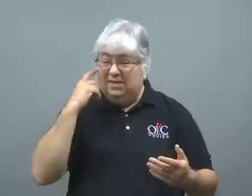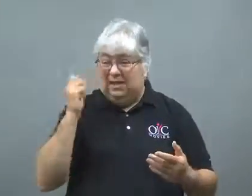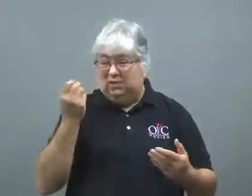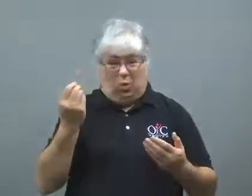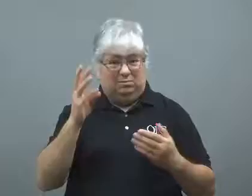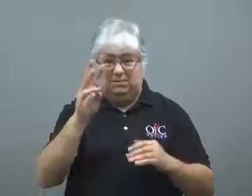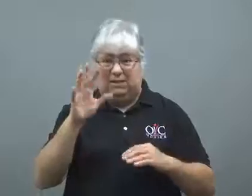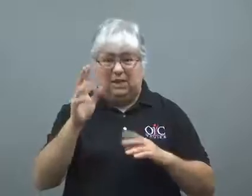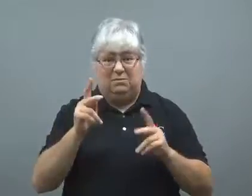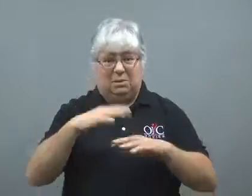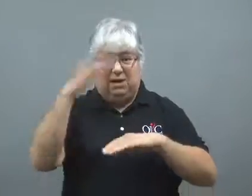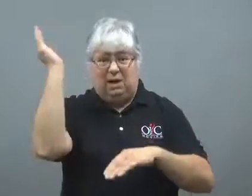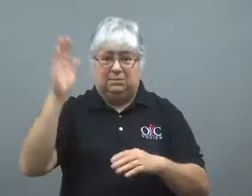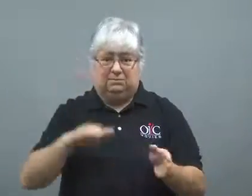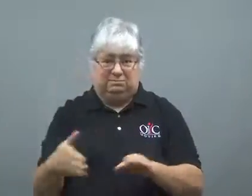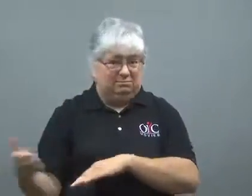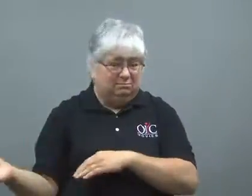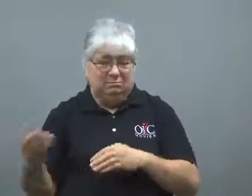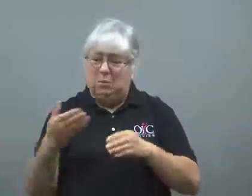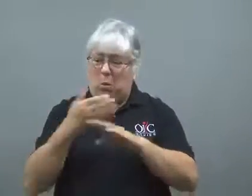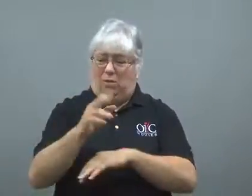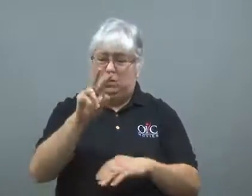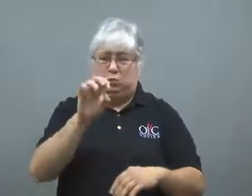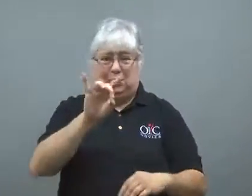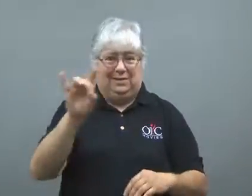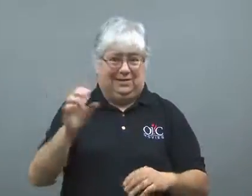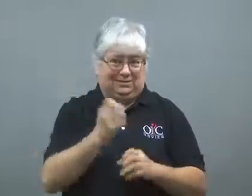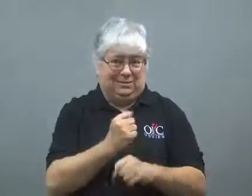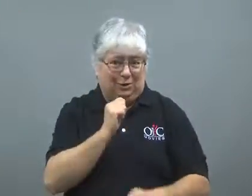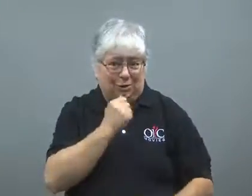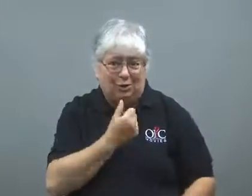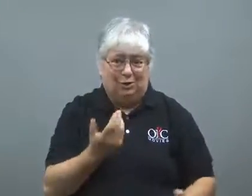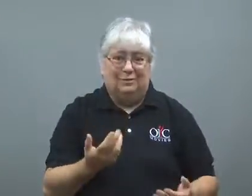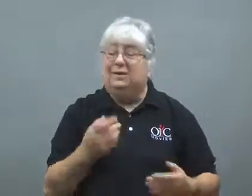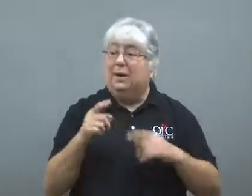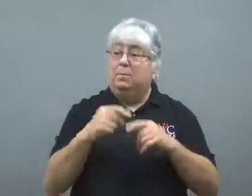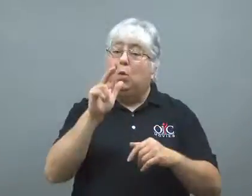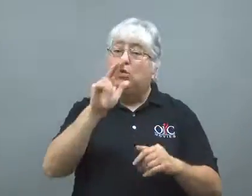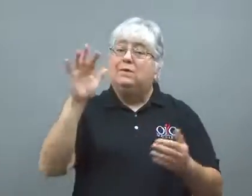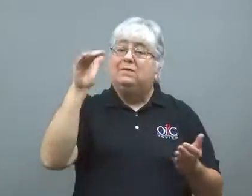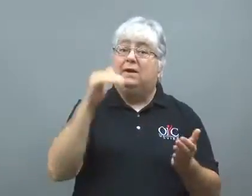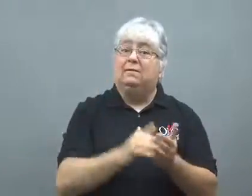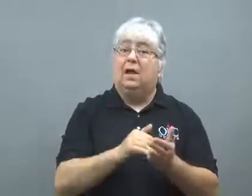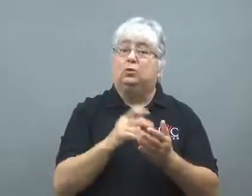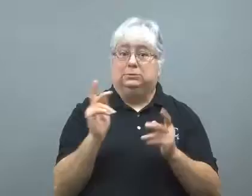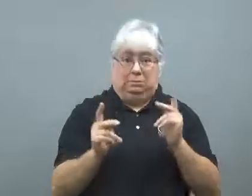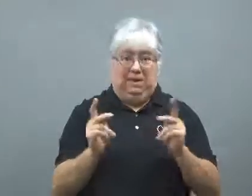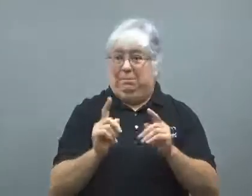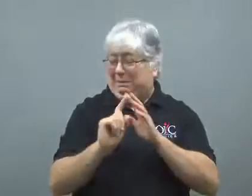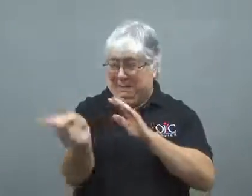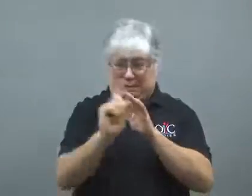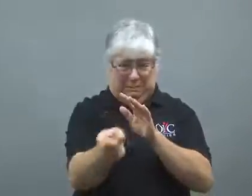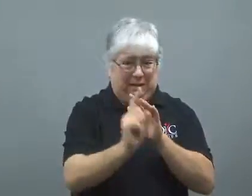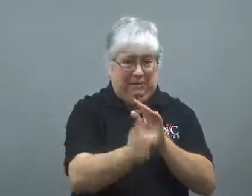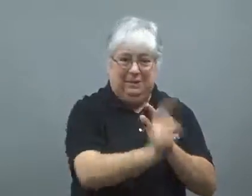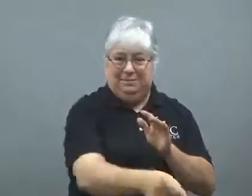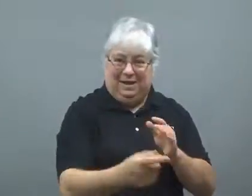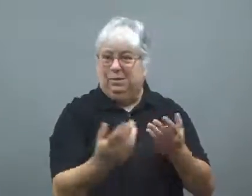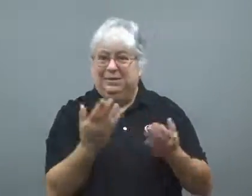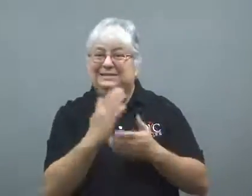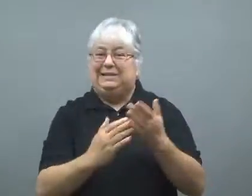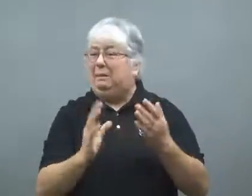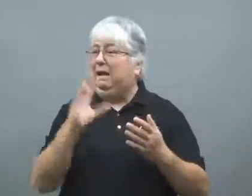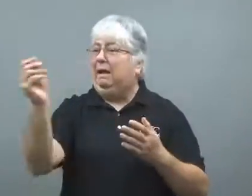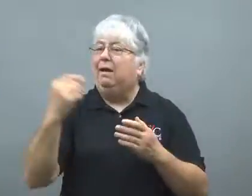At least 65 have been killed and over 288 injured.